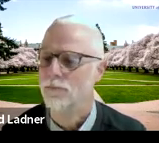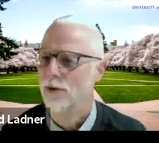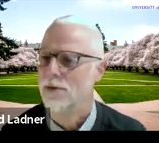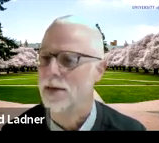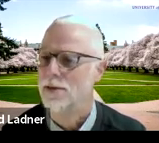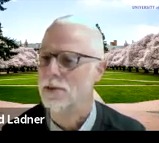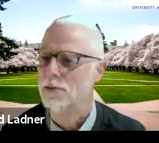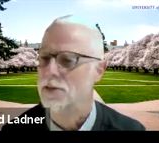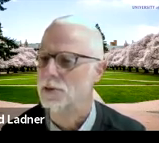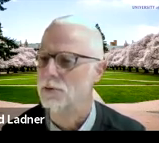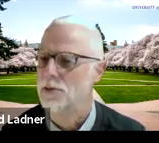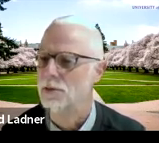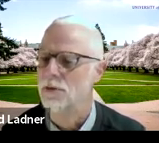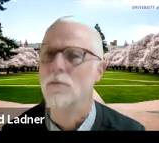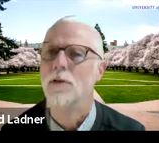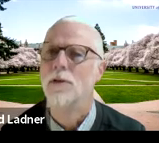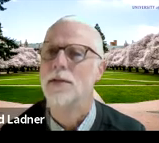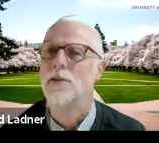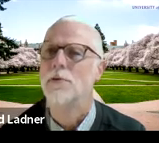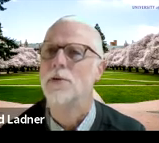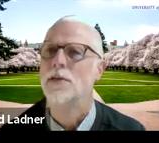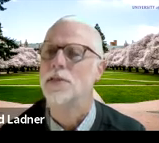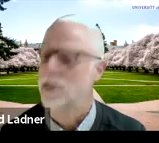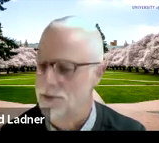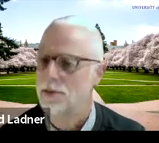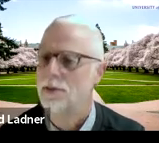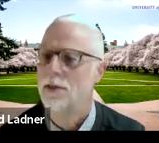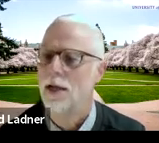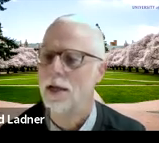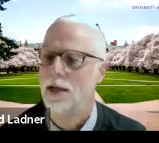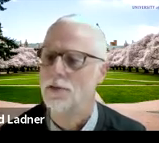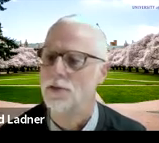around 1932 or so-- no, 1936.